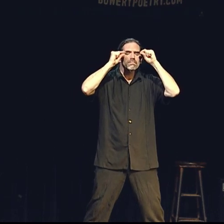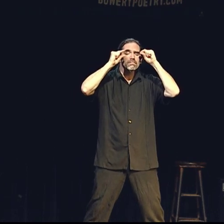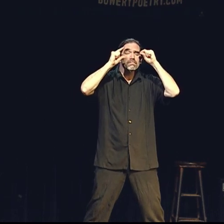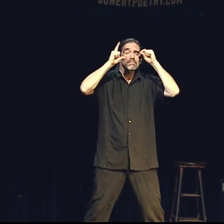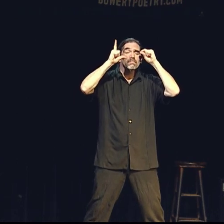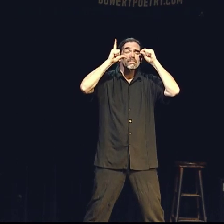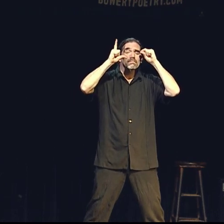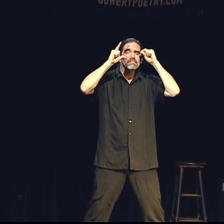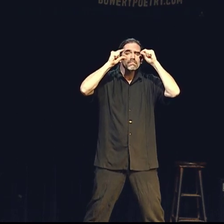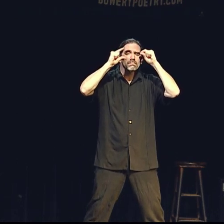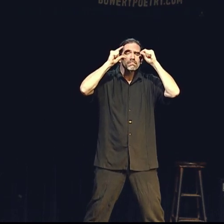Opens an eye